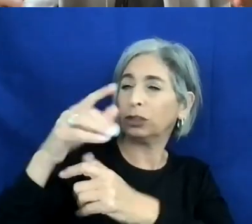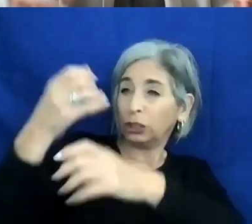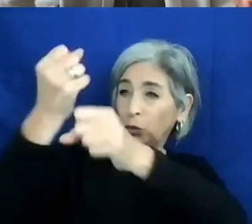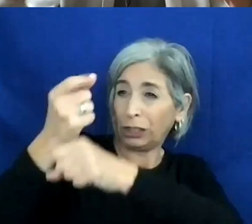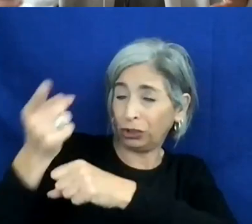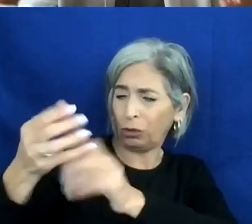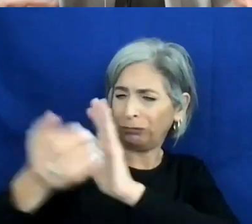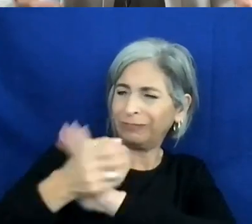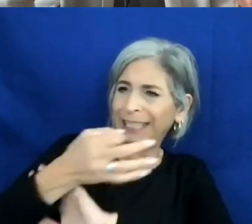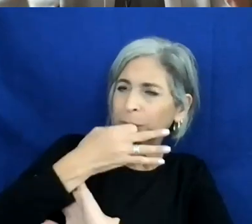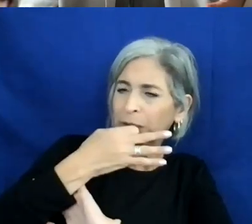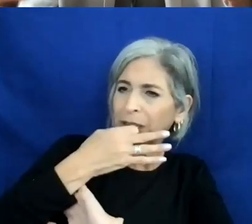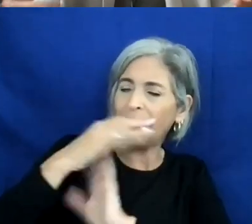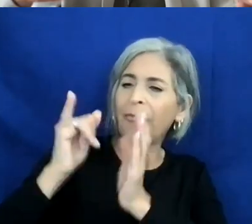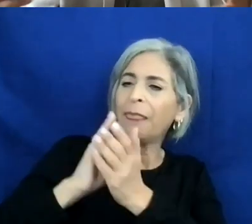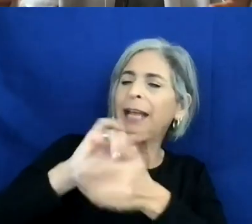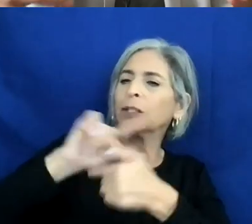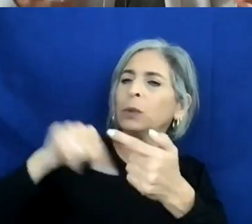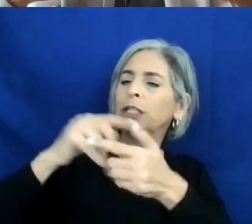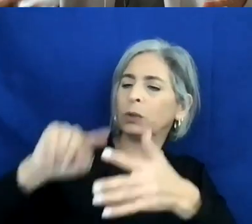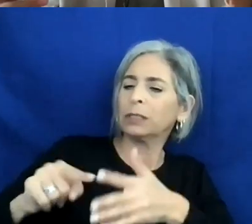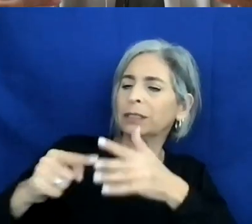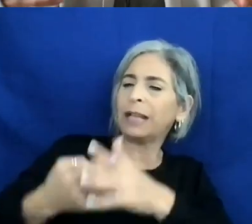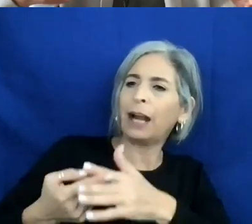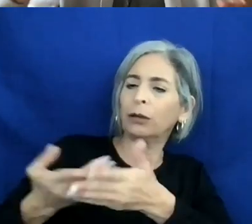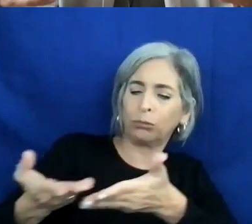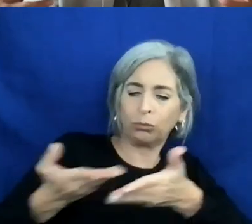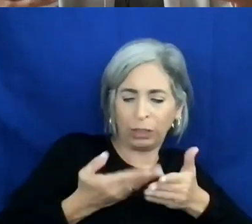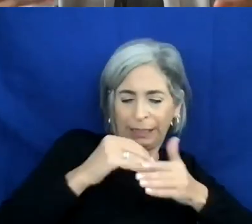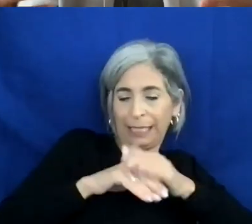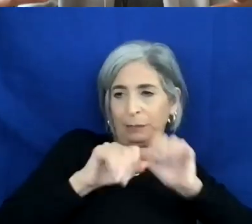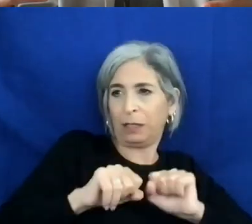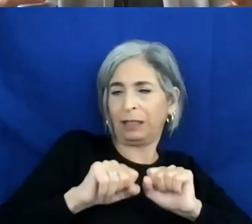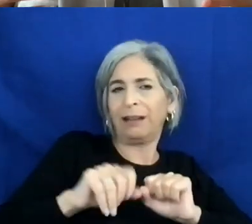that's when you can start bringing in accessibility and getting them to buy in.